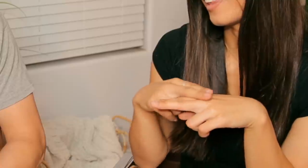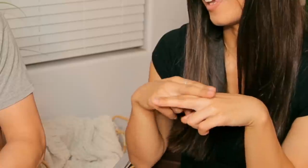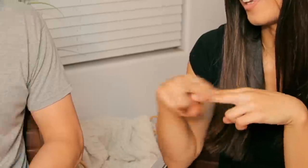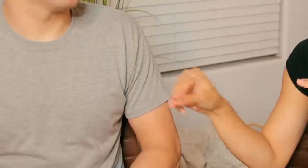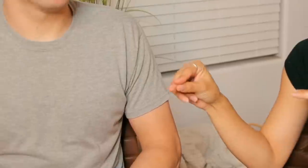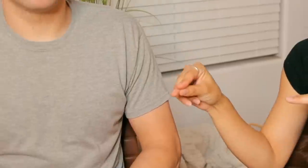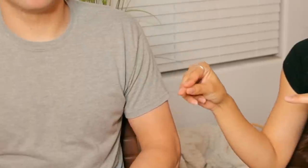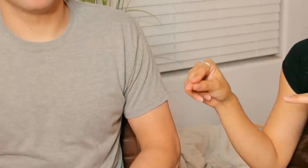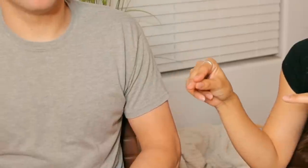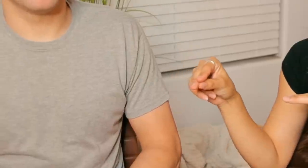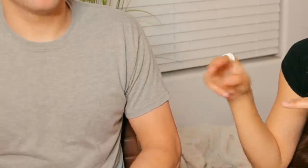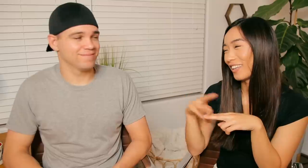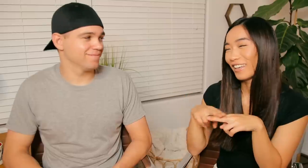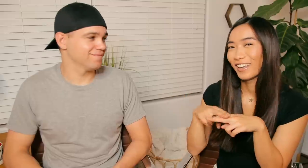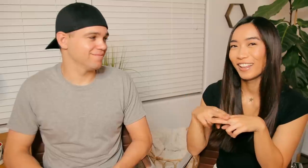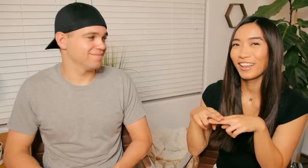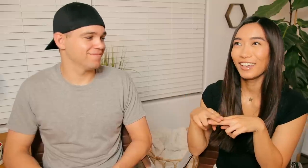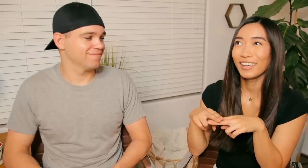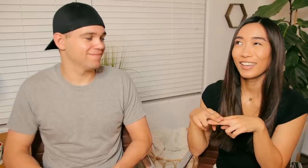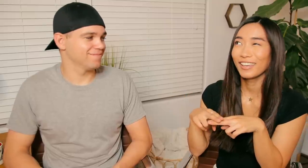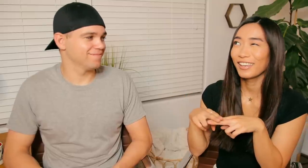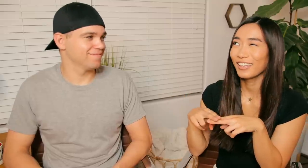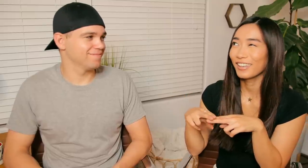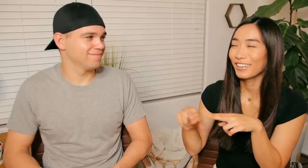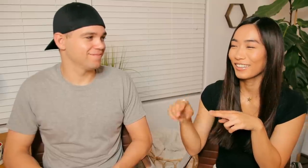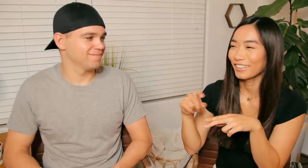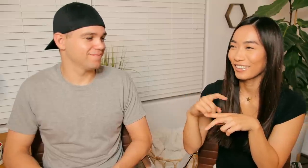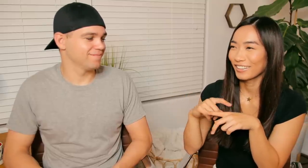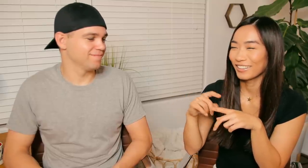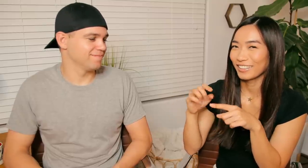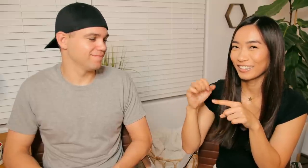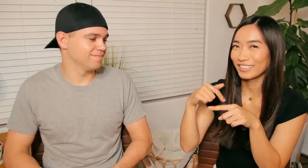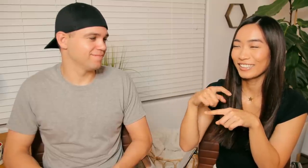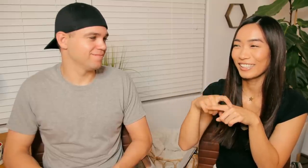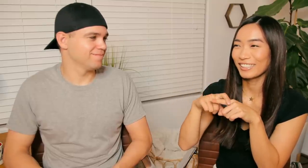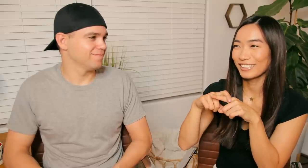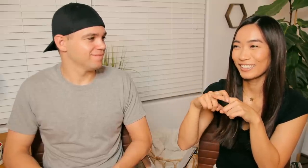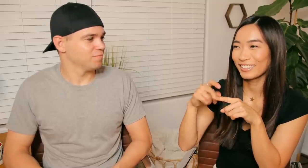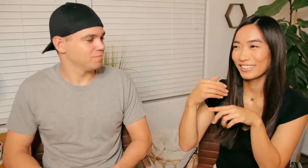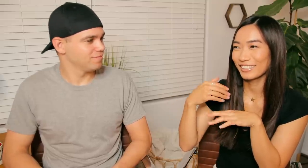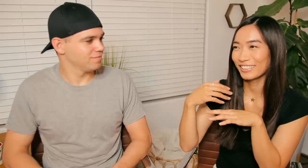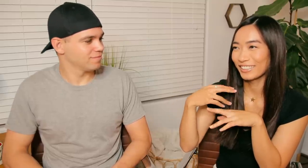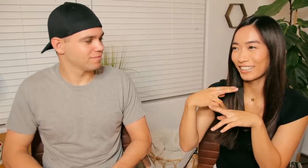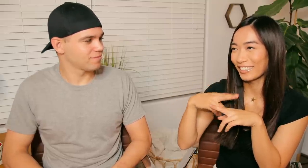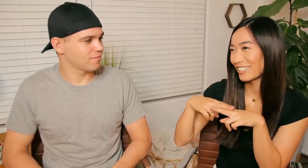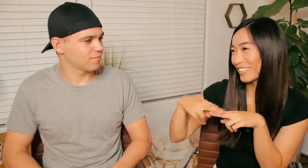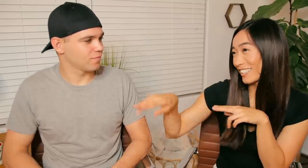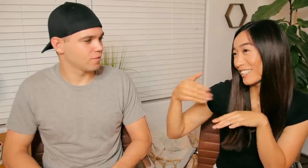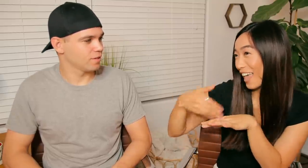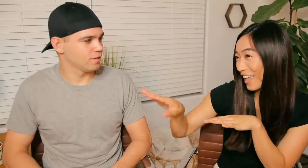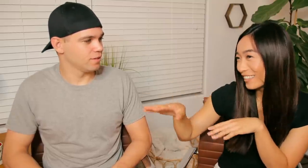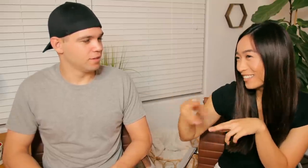like like this is like like send